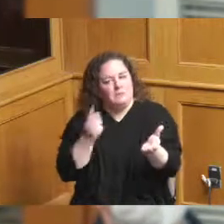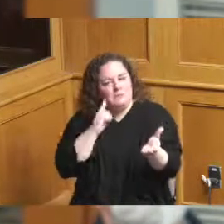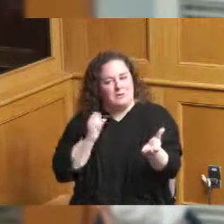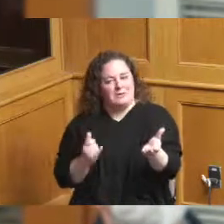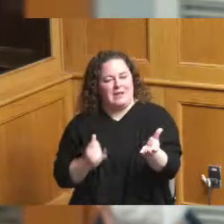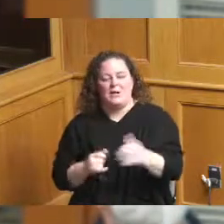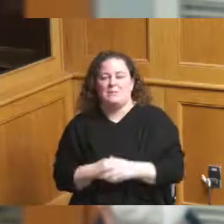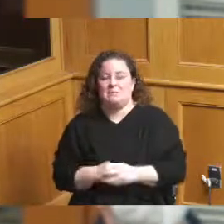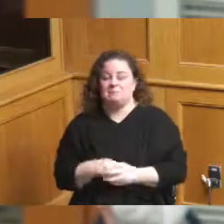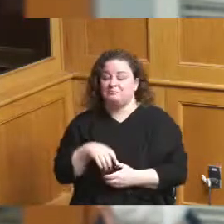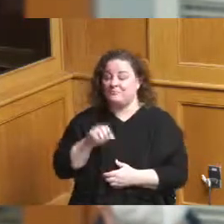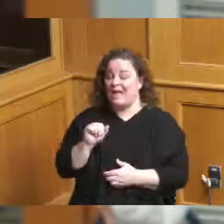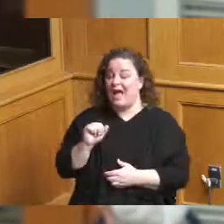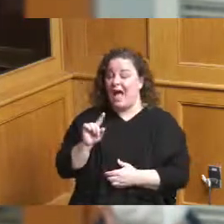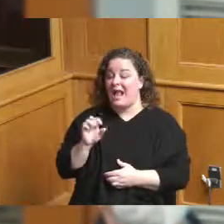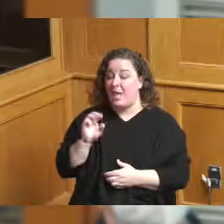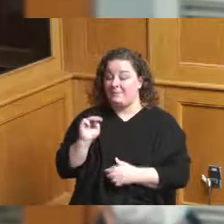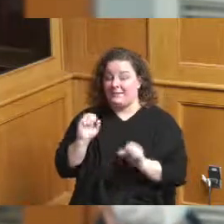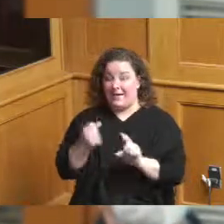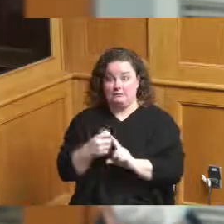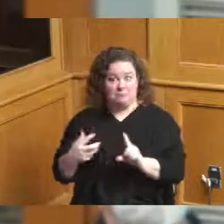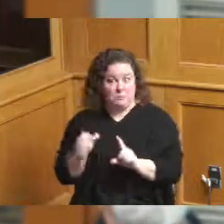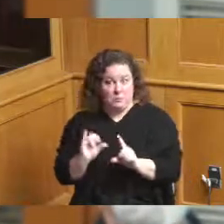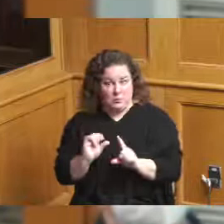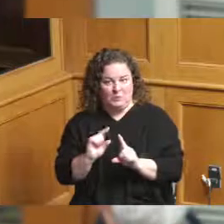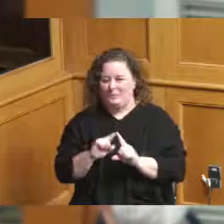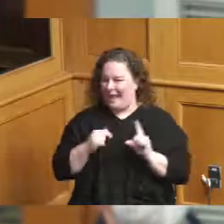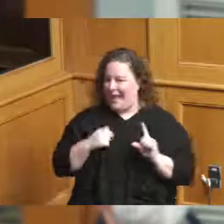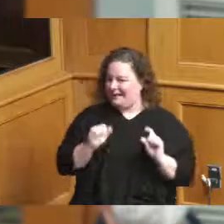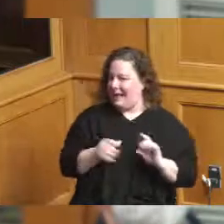Adam can speak to this but I'll speak since I'm here in my role this is just the first step in